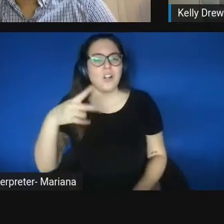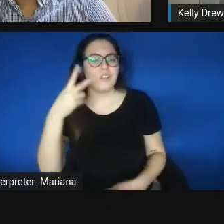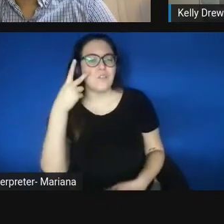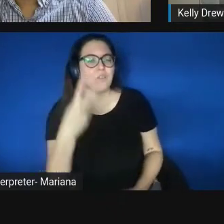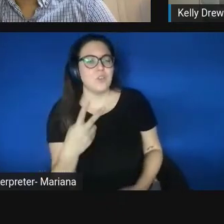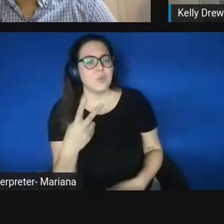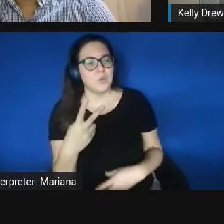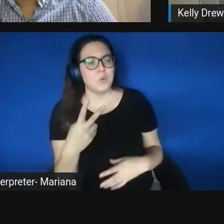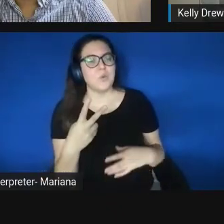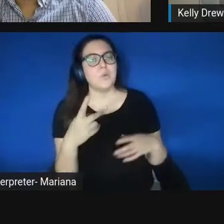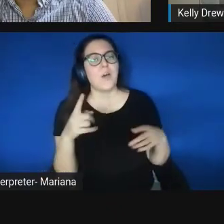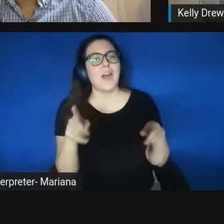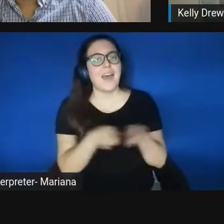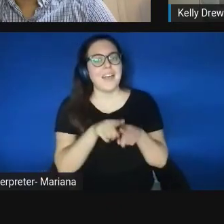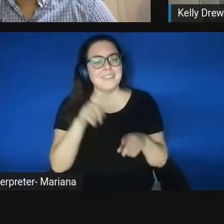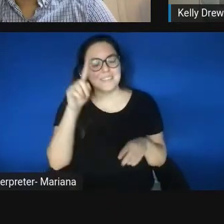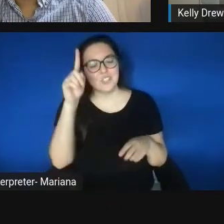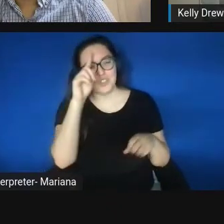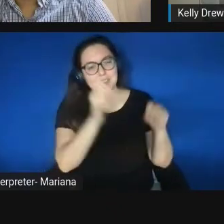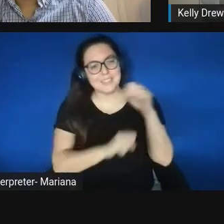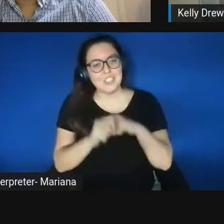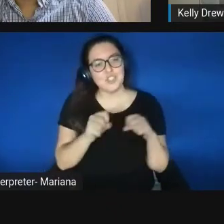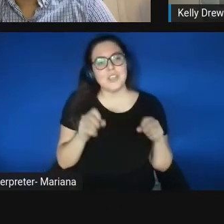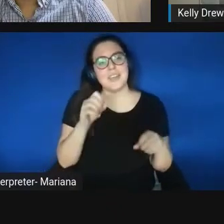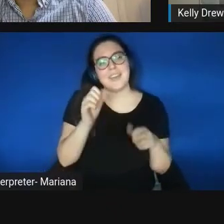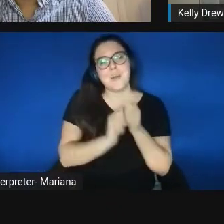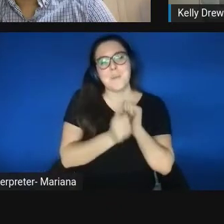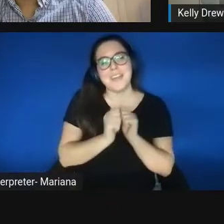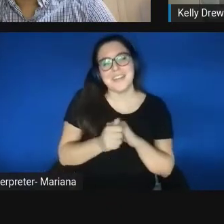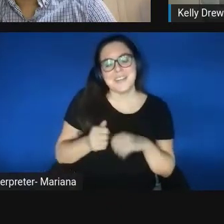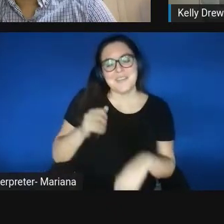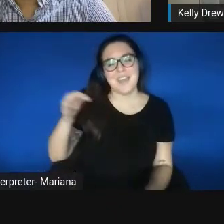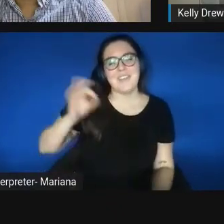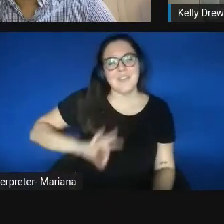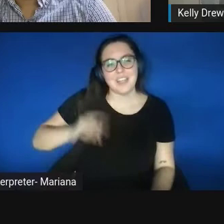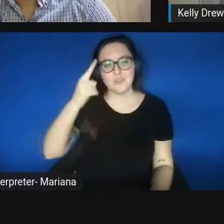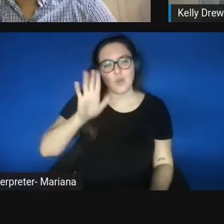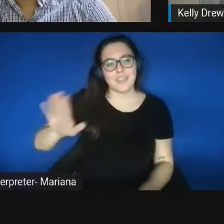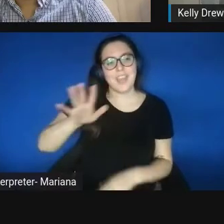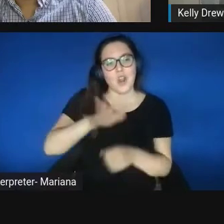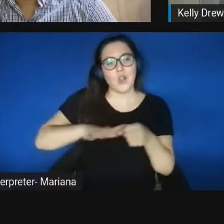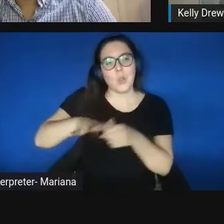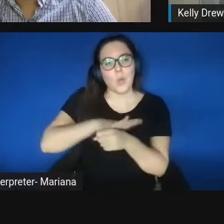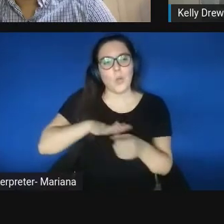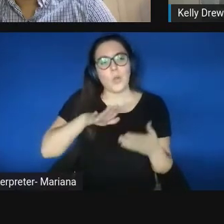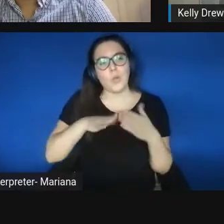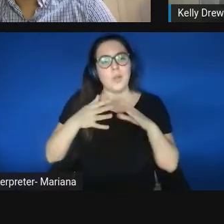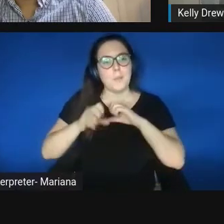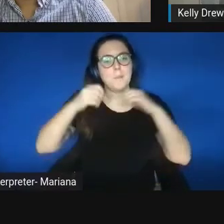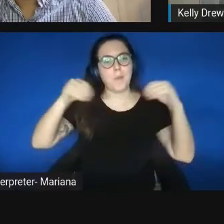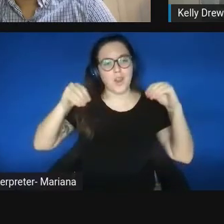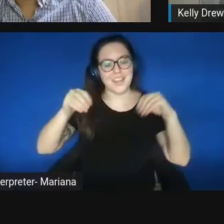competitive advantage for their local markets, then they will be part of that aggregation process,